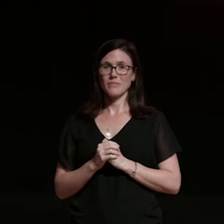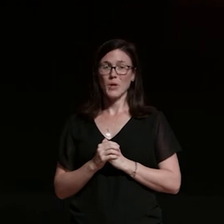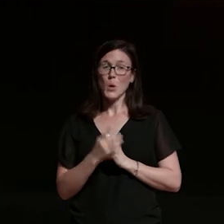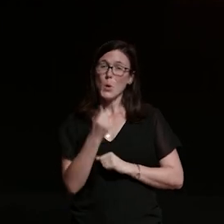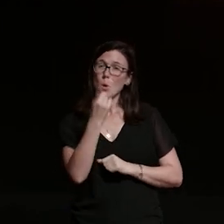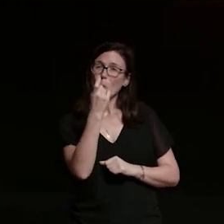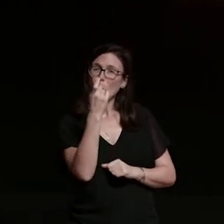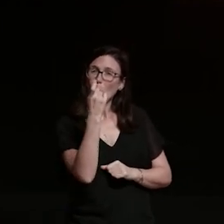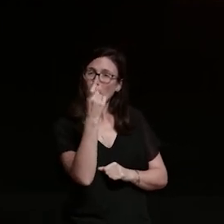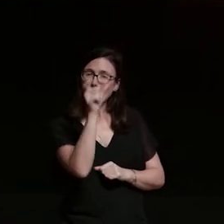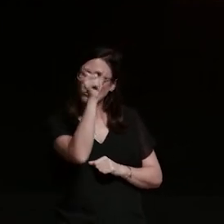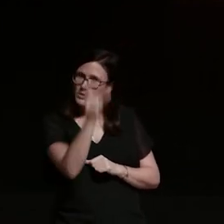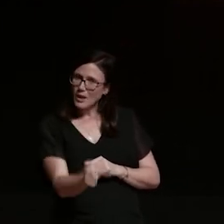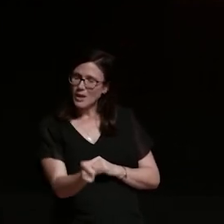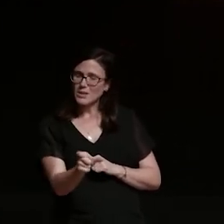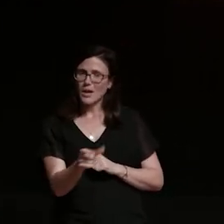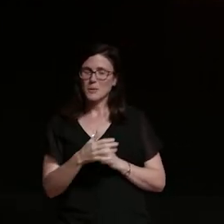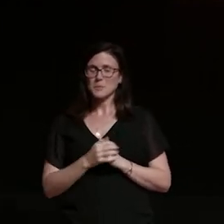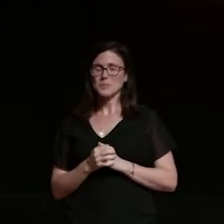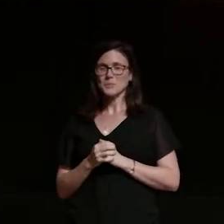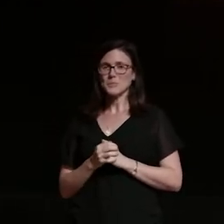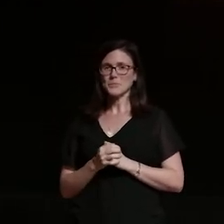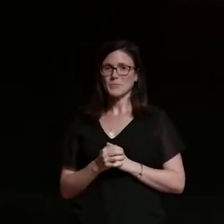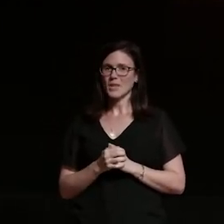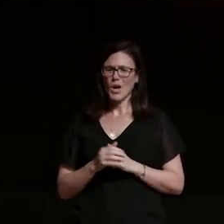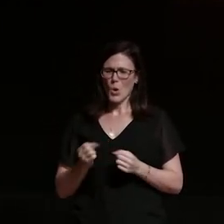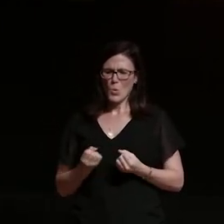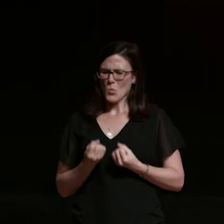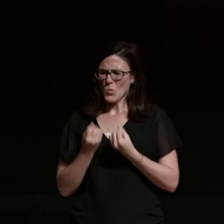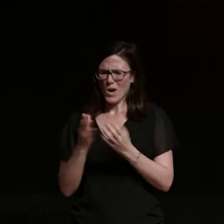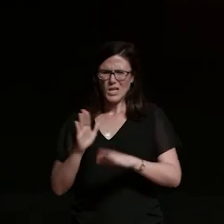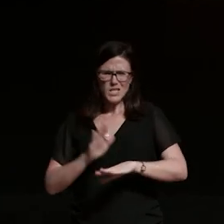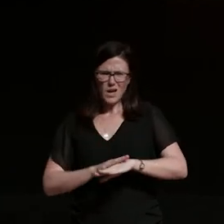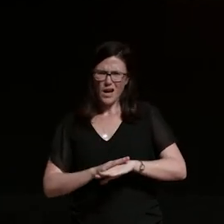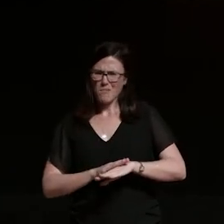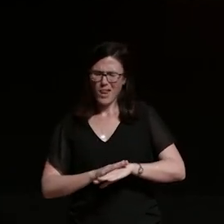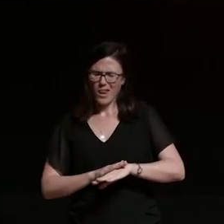more speaker and i'm not even gonna waste any more time i'm just going to introduce her uh